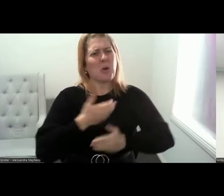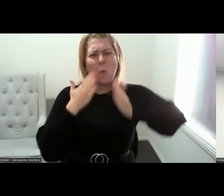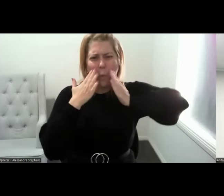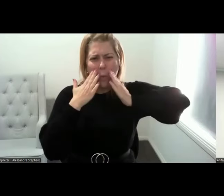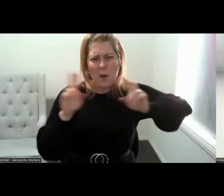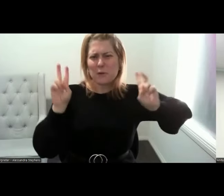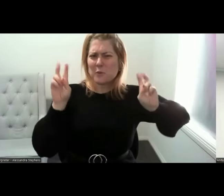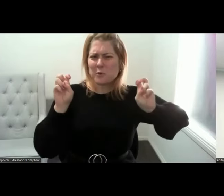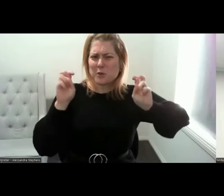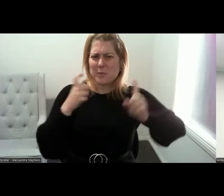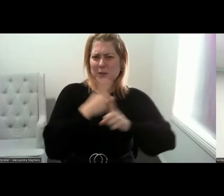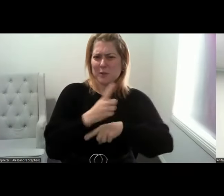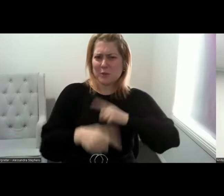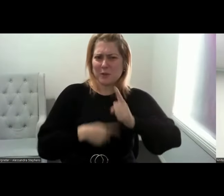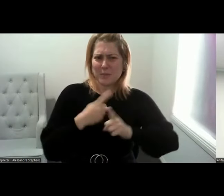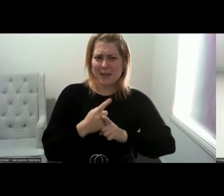topic to be able to talk about. I'm just gonna share my screen.